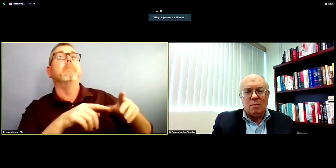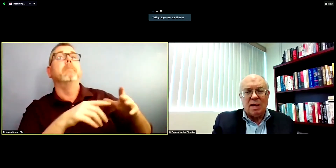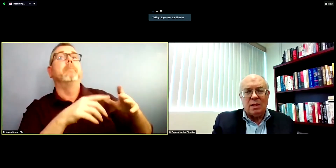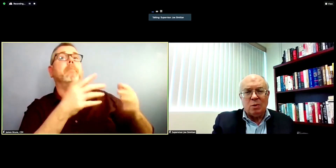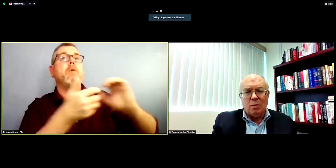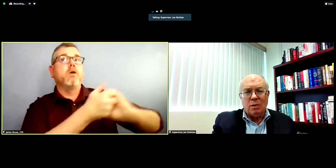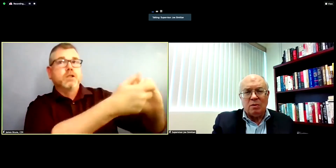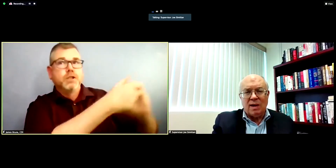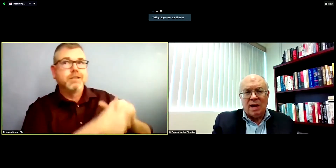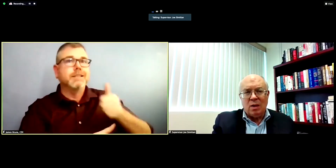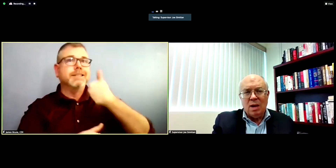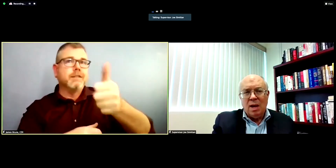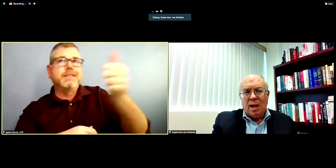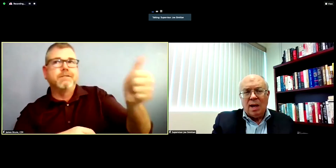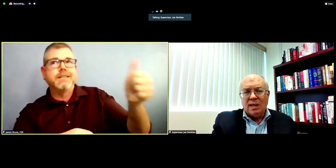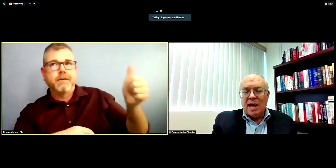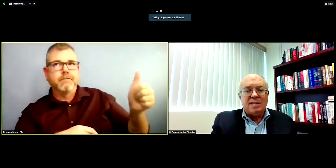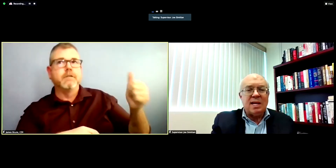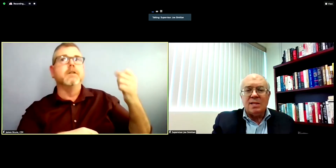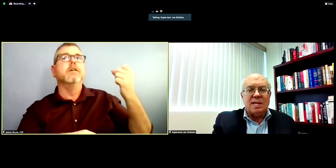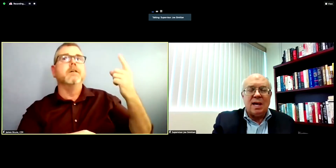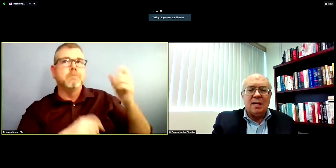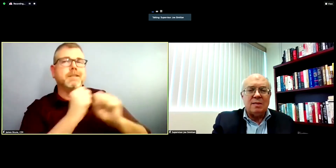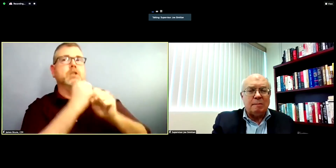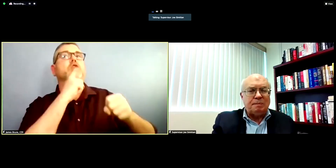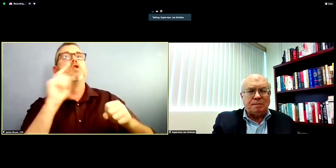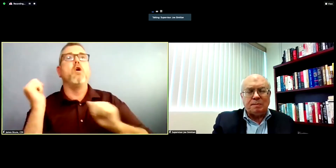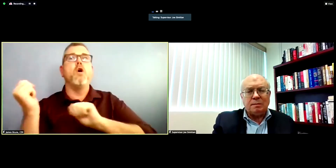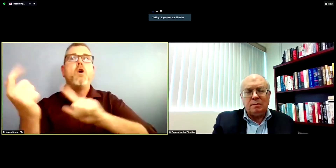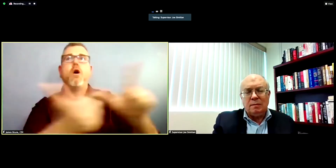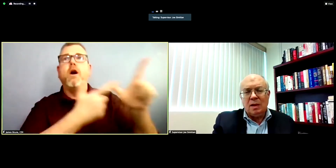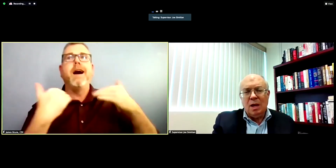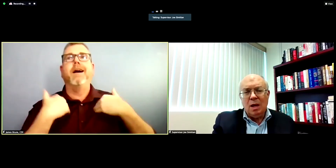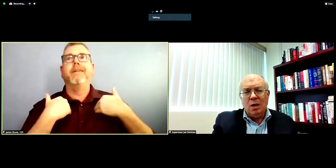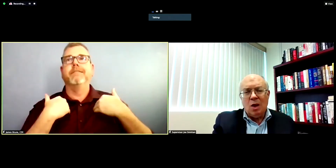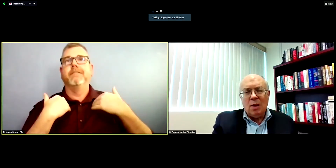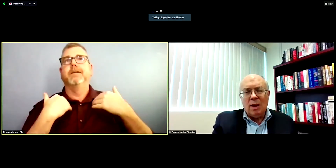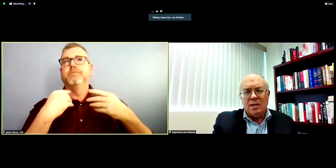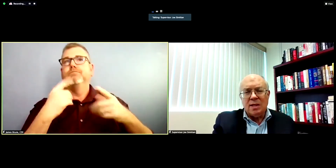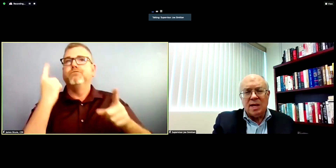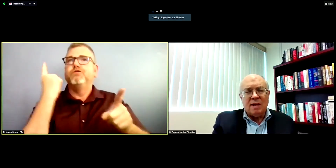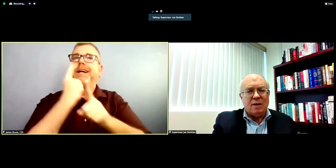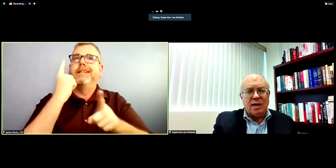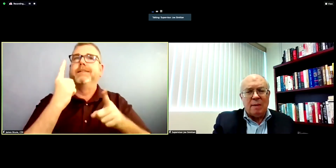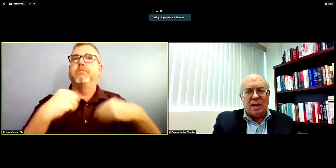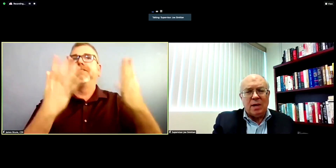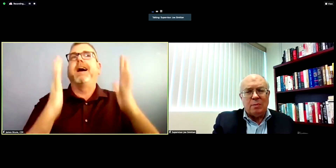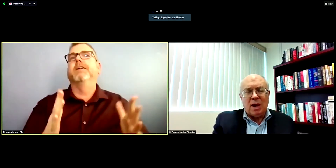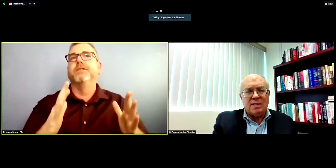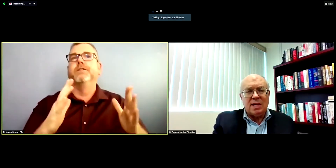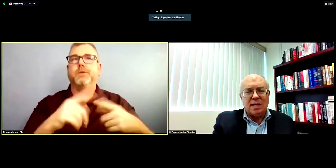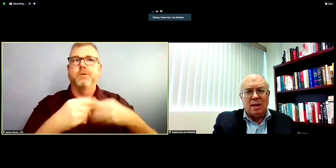by the appropriate provider. Last thing i'll say is, you know, to take a very complicated process